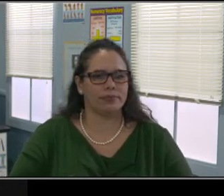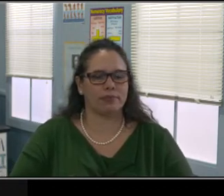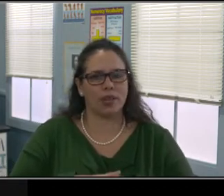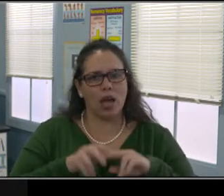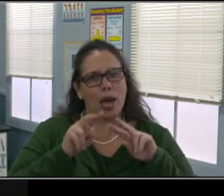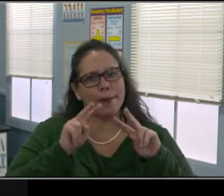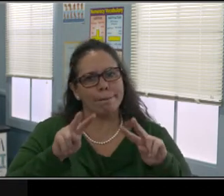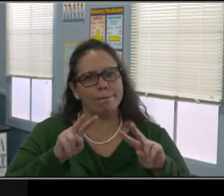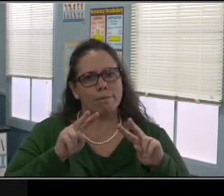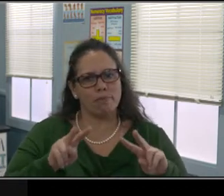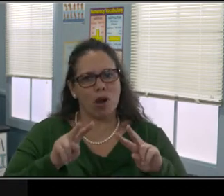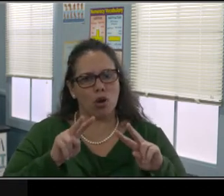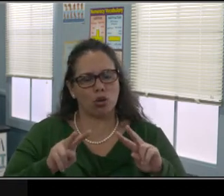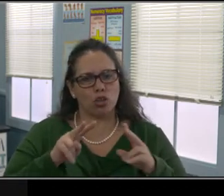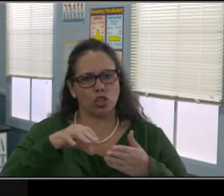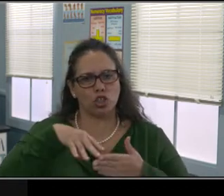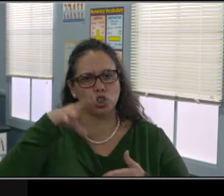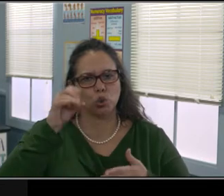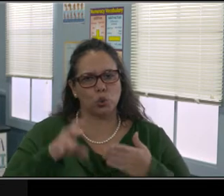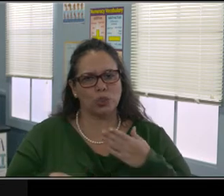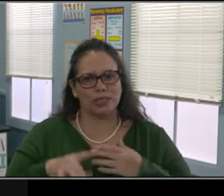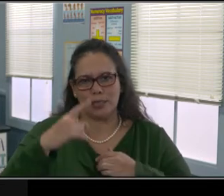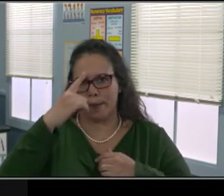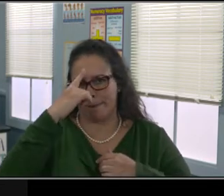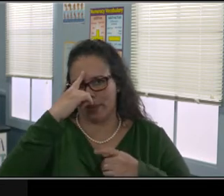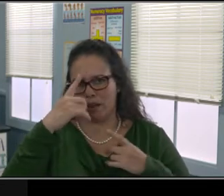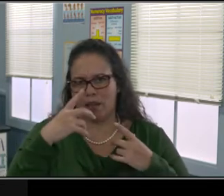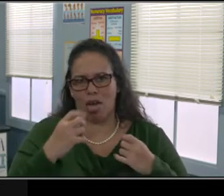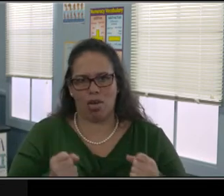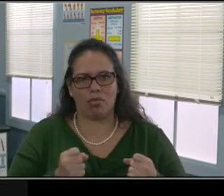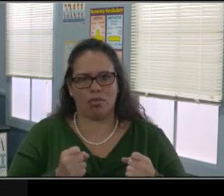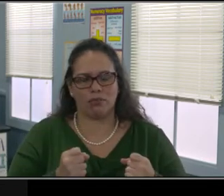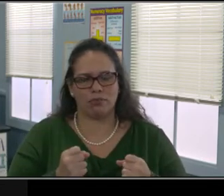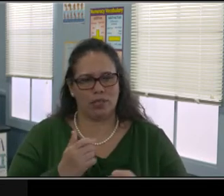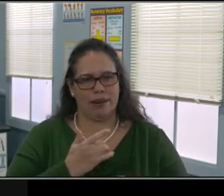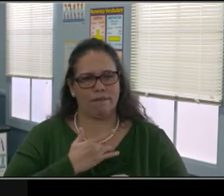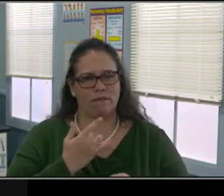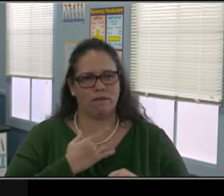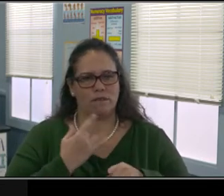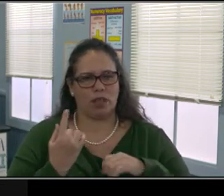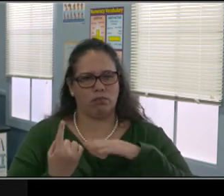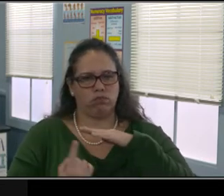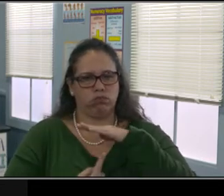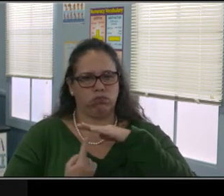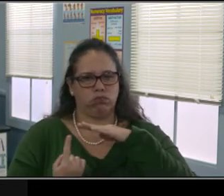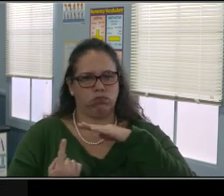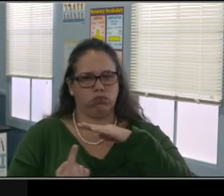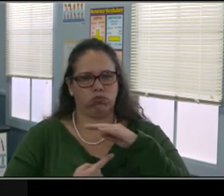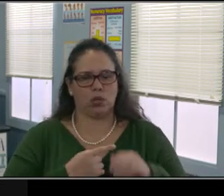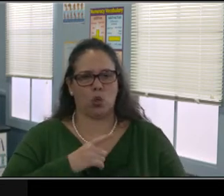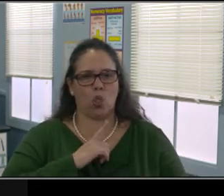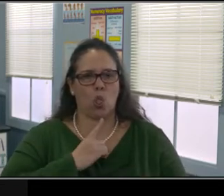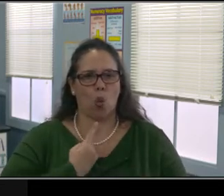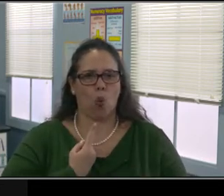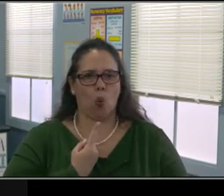So you have to kind of replace that, okay? Kind of replace that at home. Next slide.